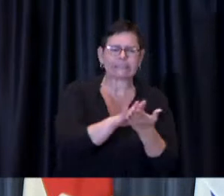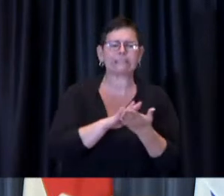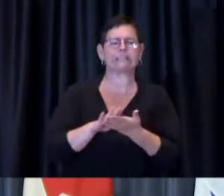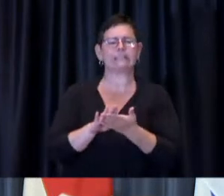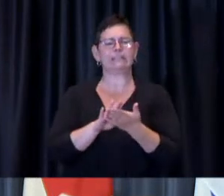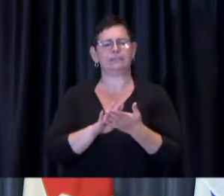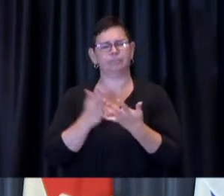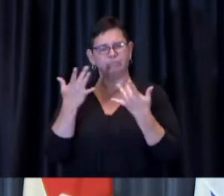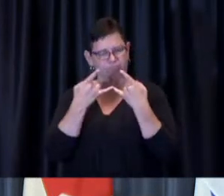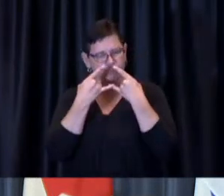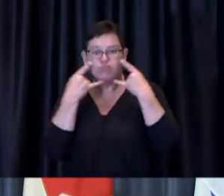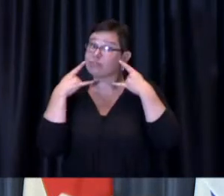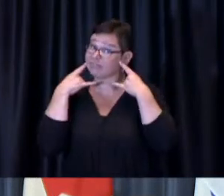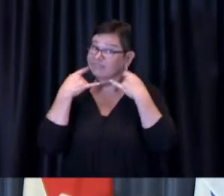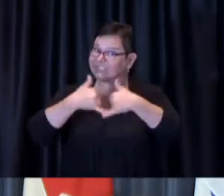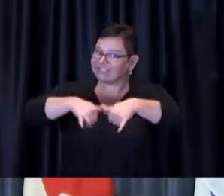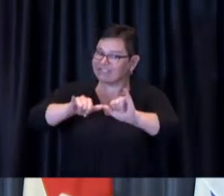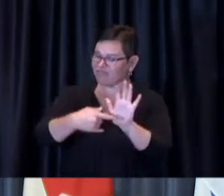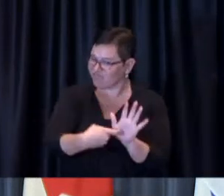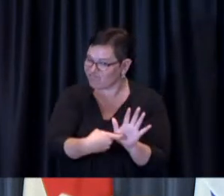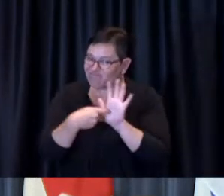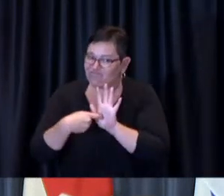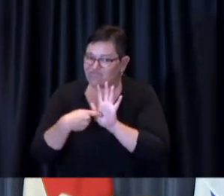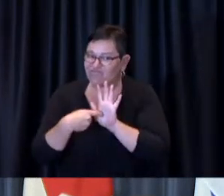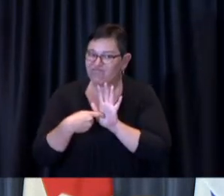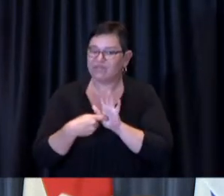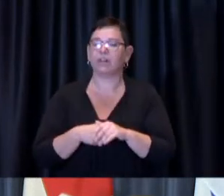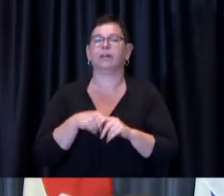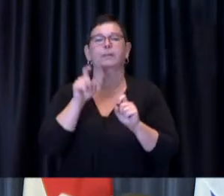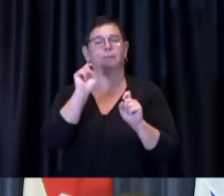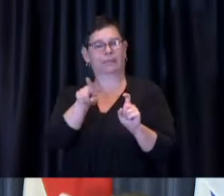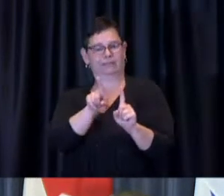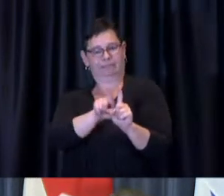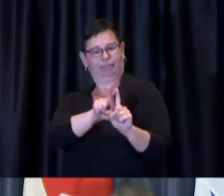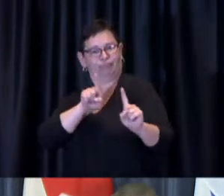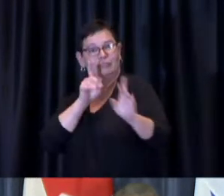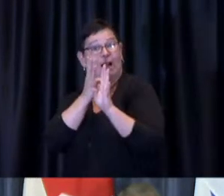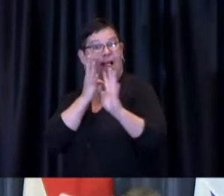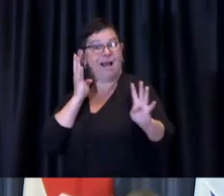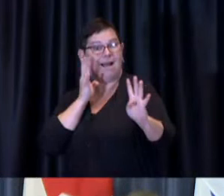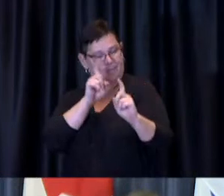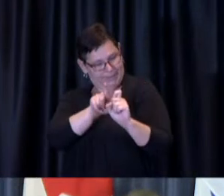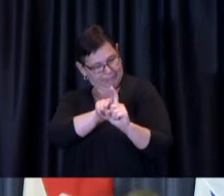and two metres of physical distancing at all times, as well as visitor screening at all sites.